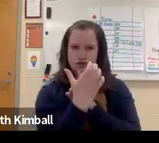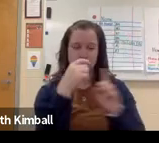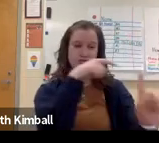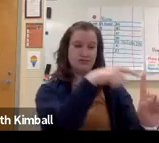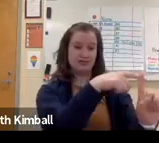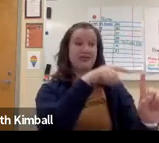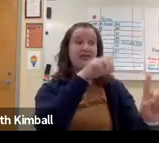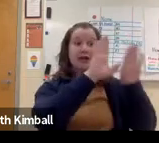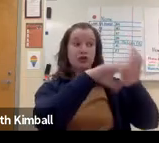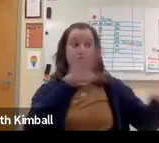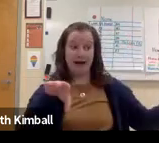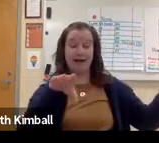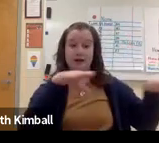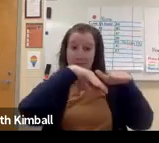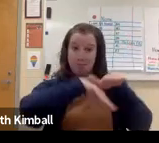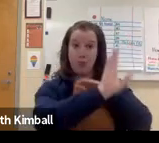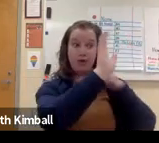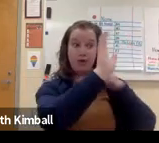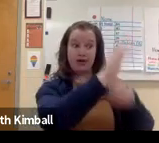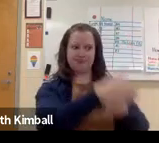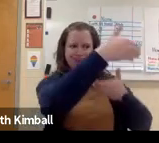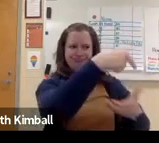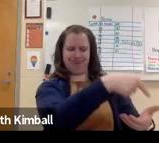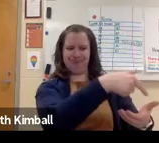Automatically, there is a disconnect between the cultures.